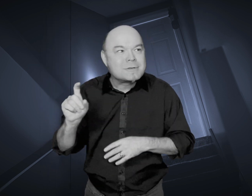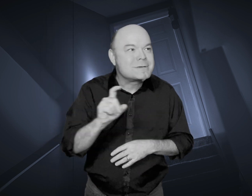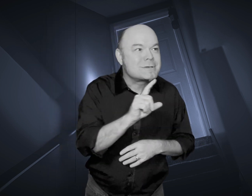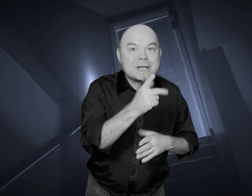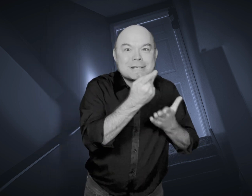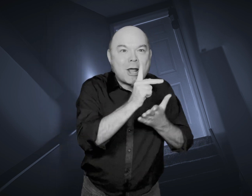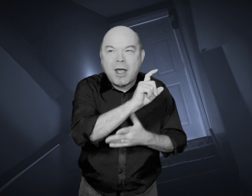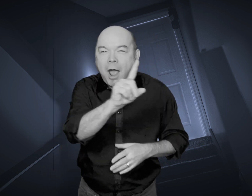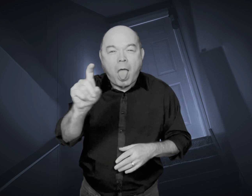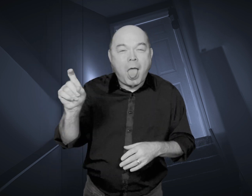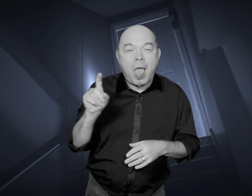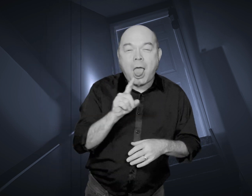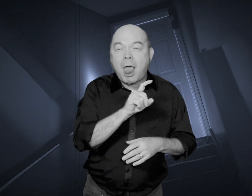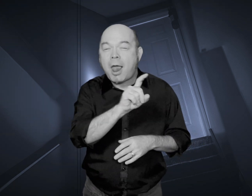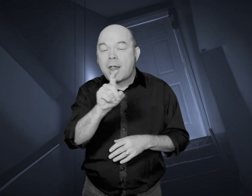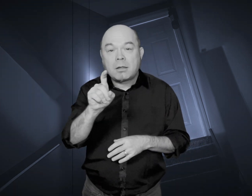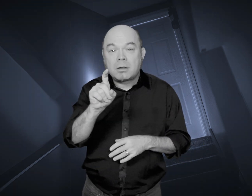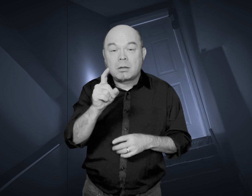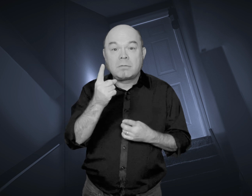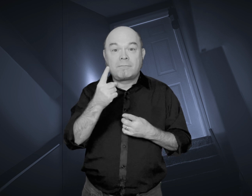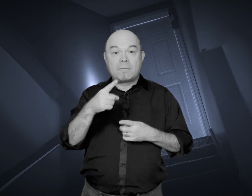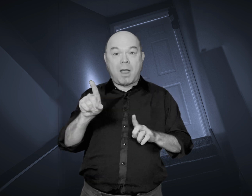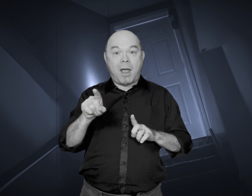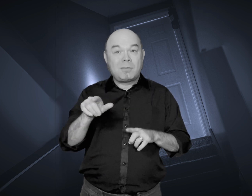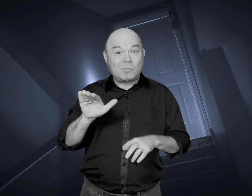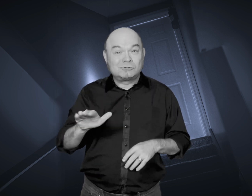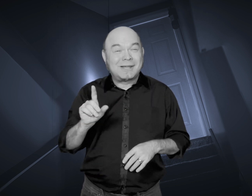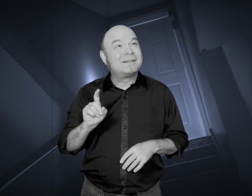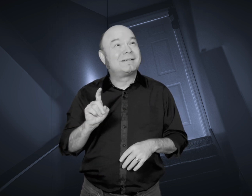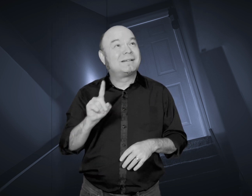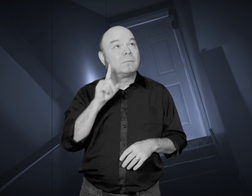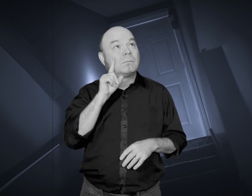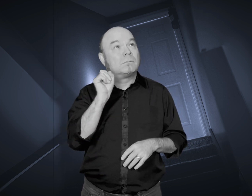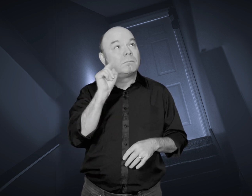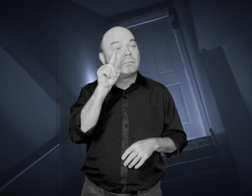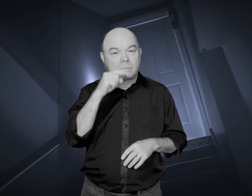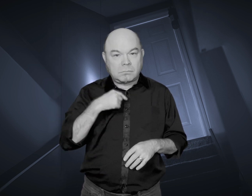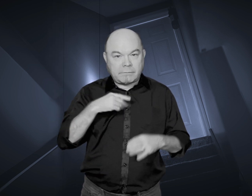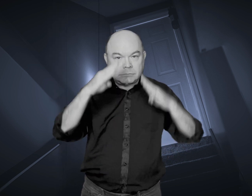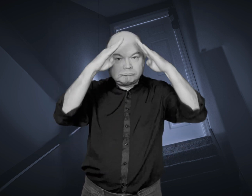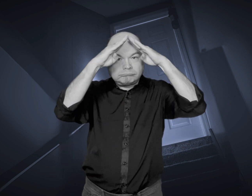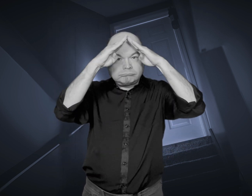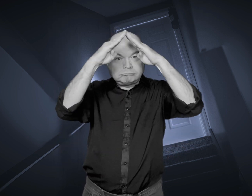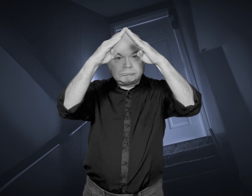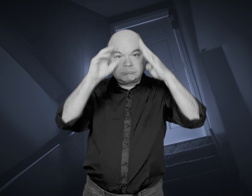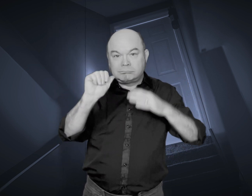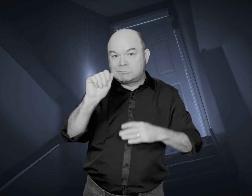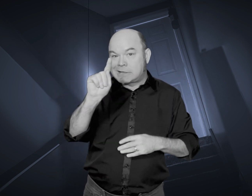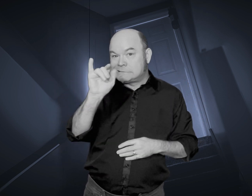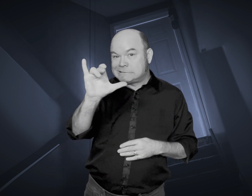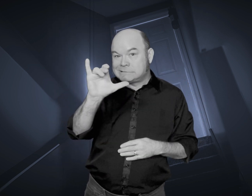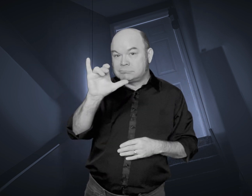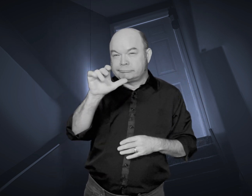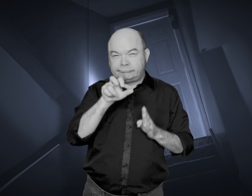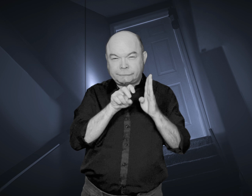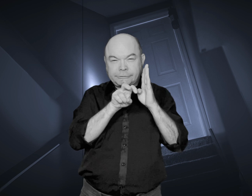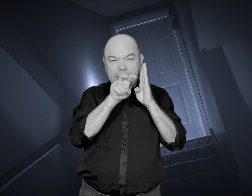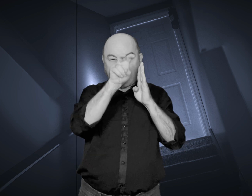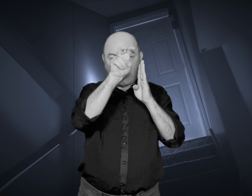She continued her exploration, wandering through the rooms and the kitchen until she discovered a staircase leading to the attic.